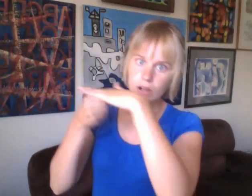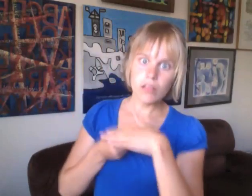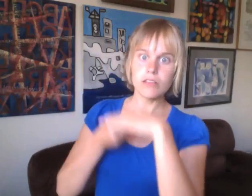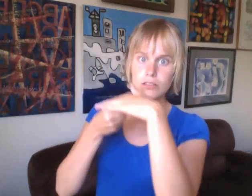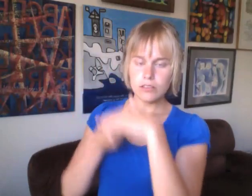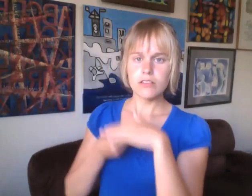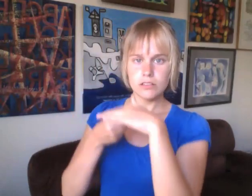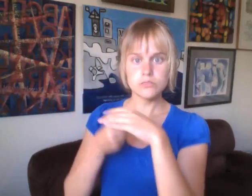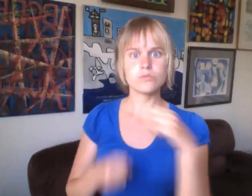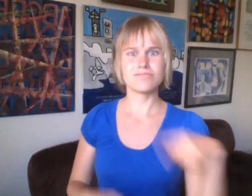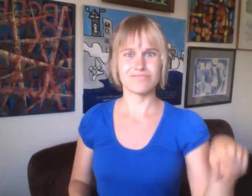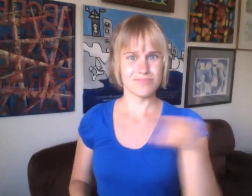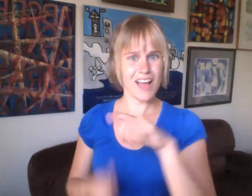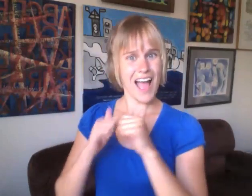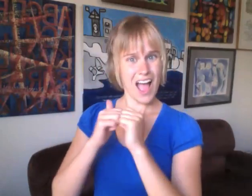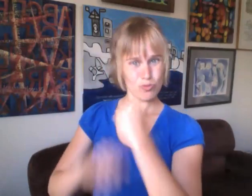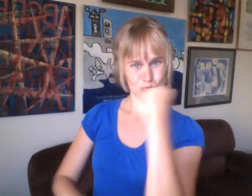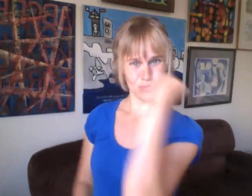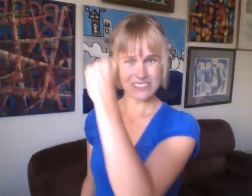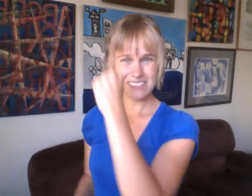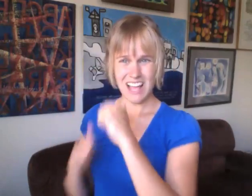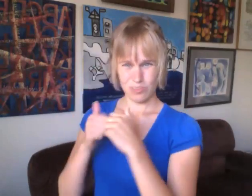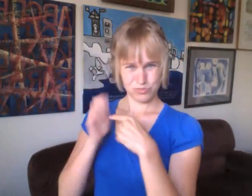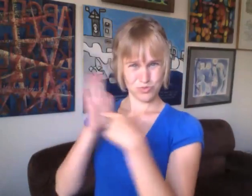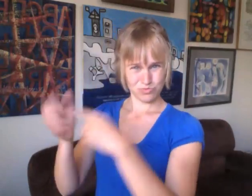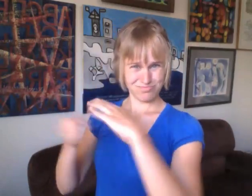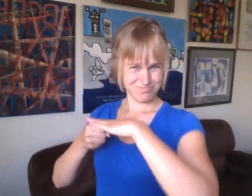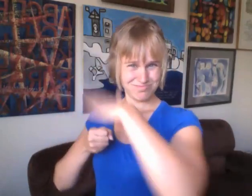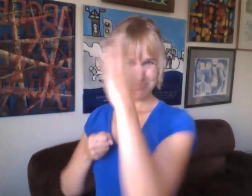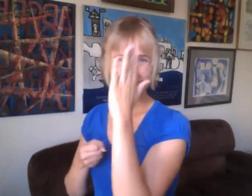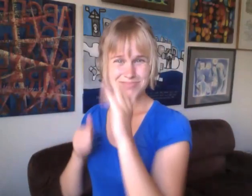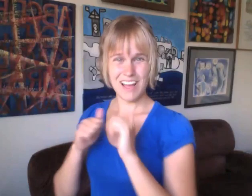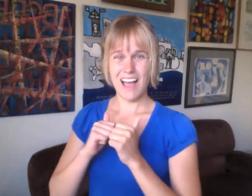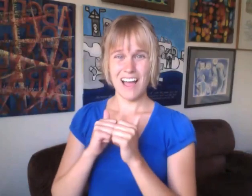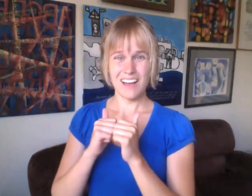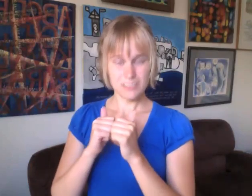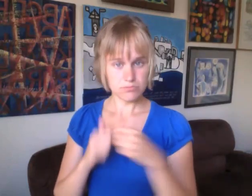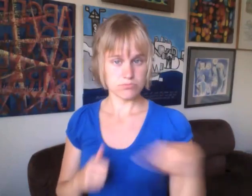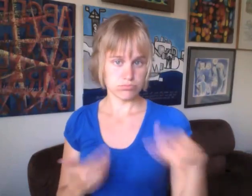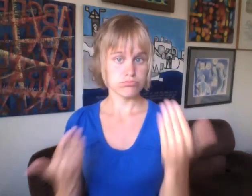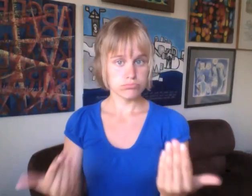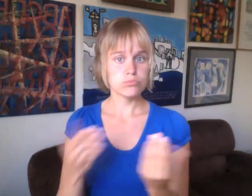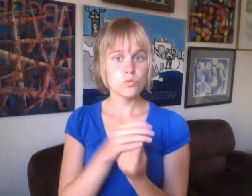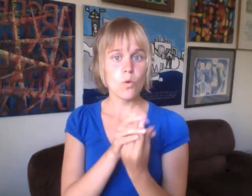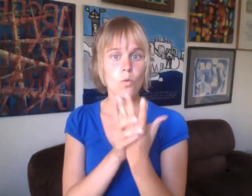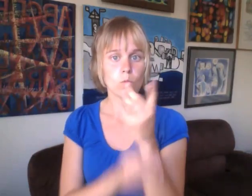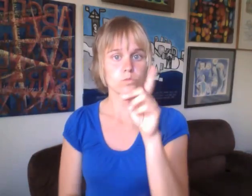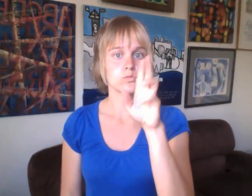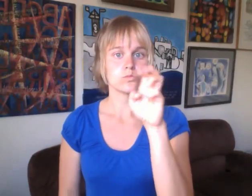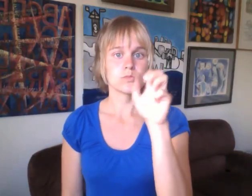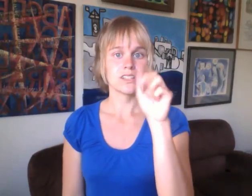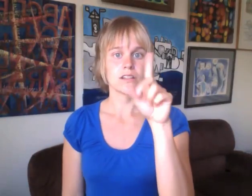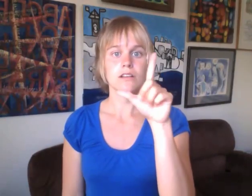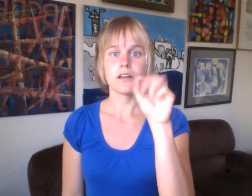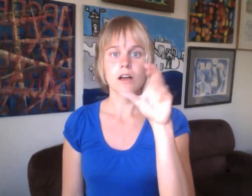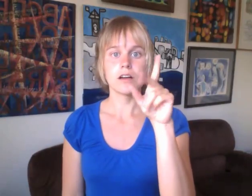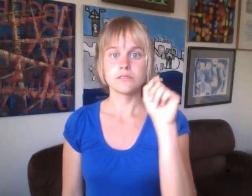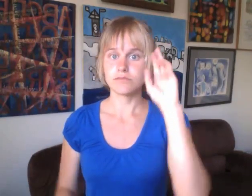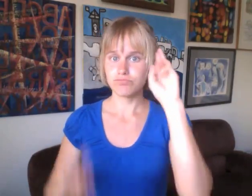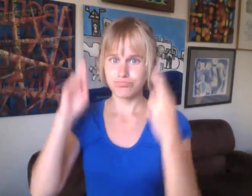So, they decided to resist the oppression by growing dreadlocks.